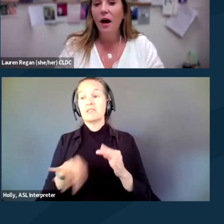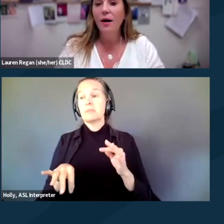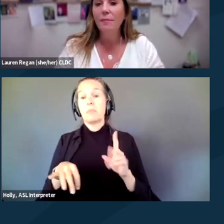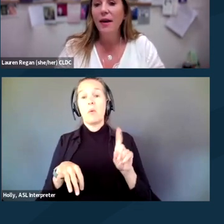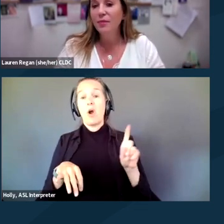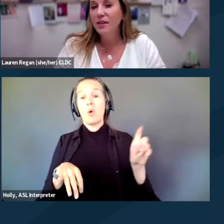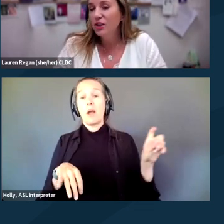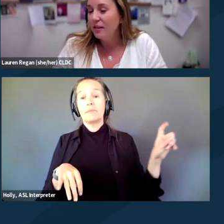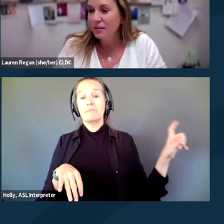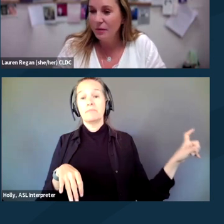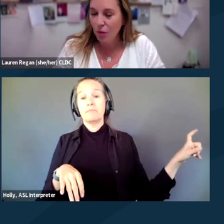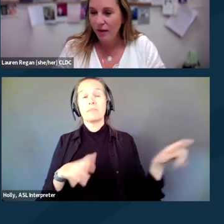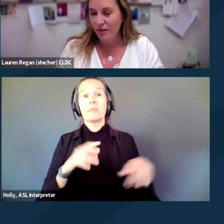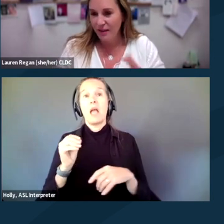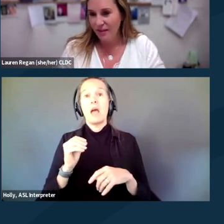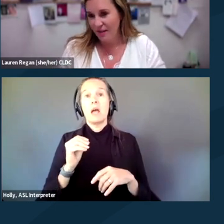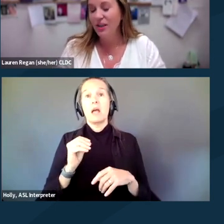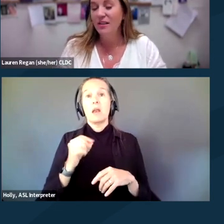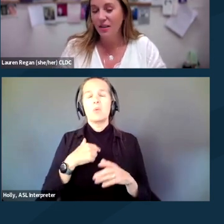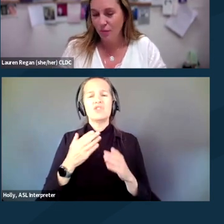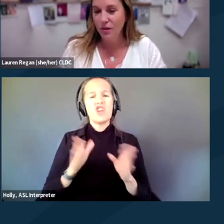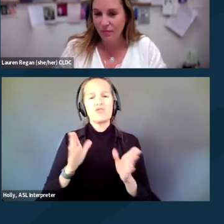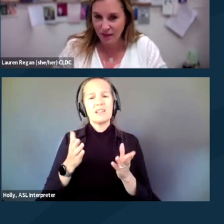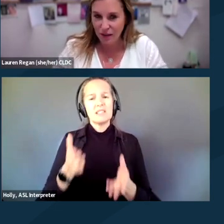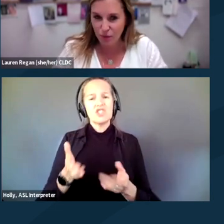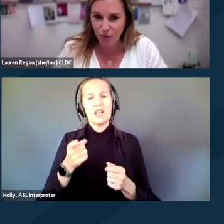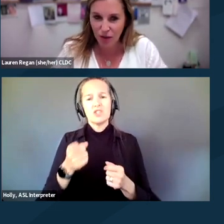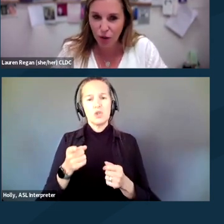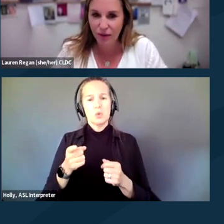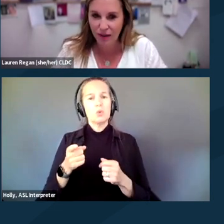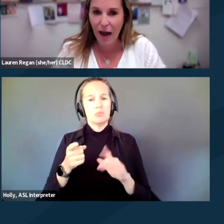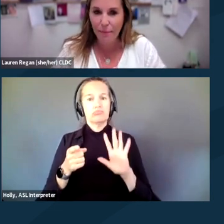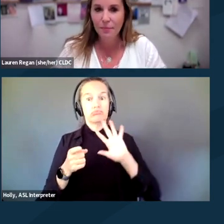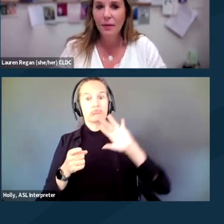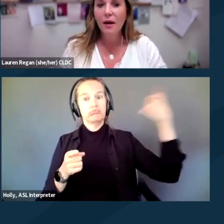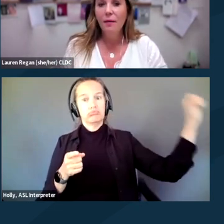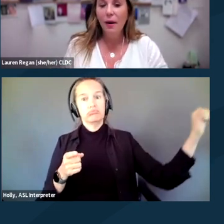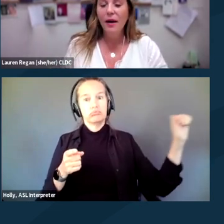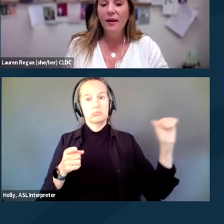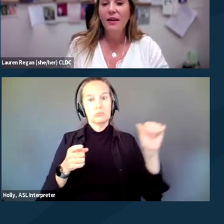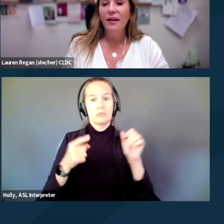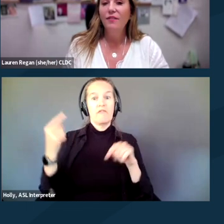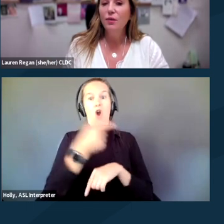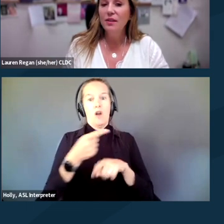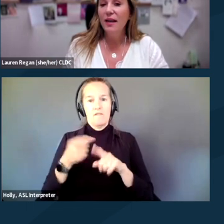And we generally suggest that you put some distance between you and the cop. But if you say,